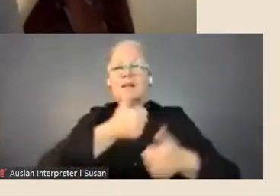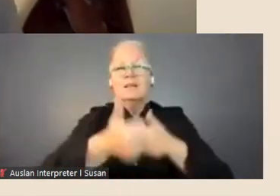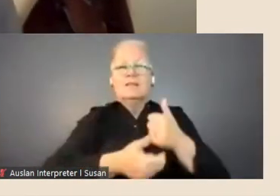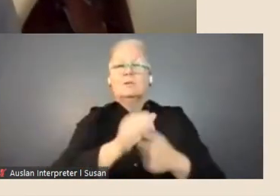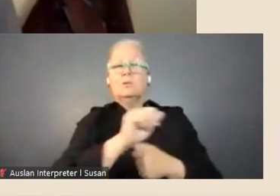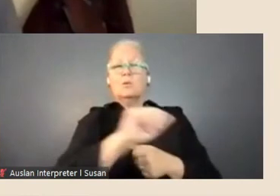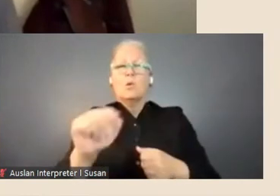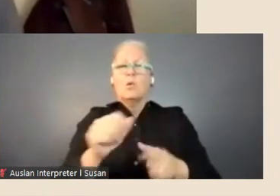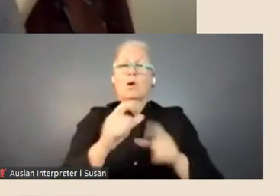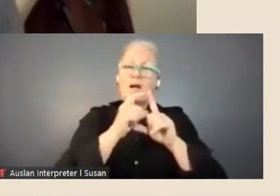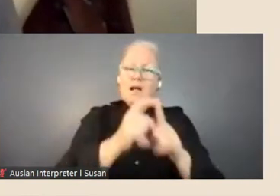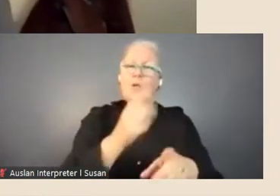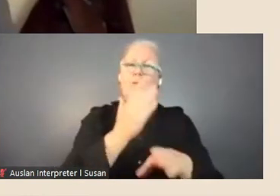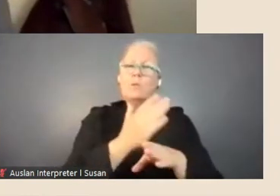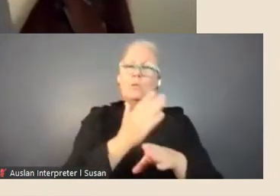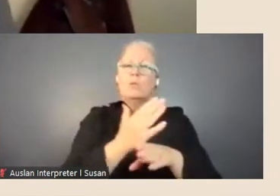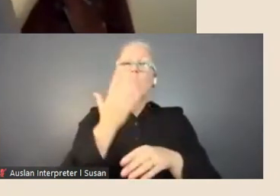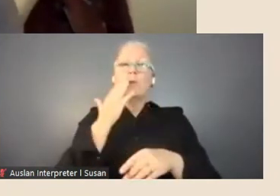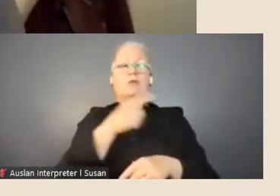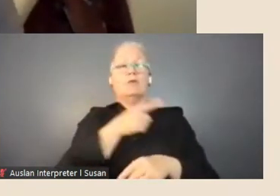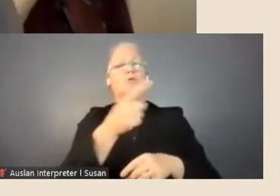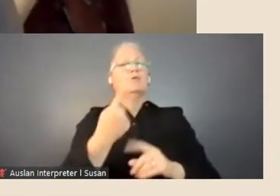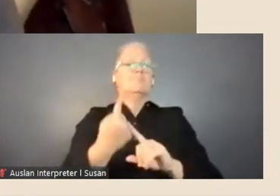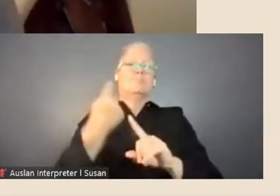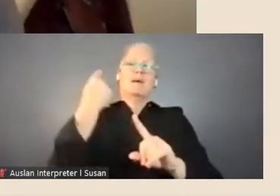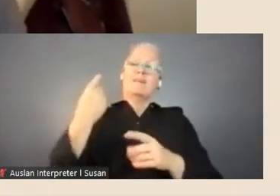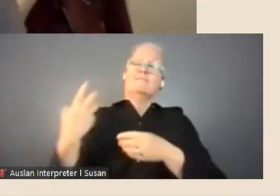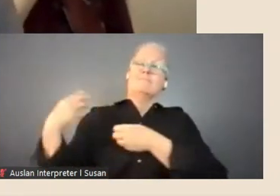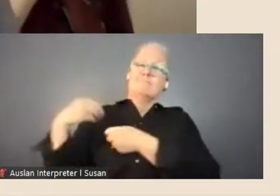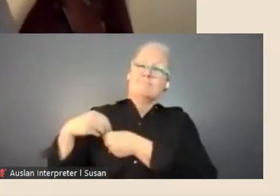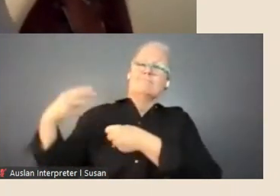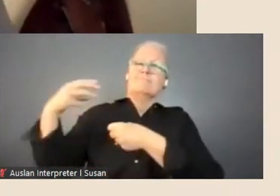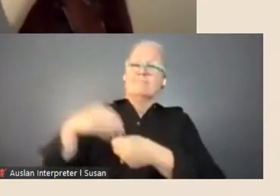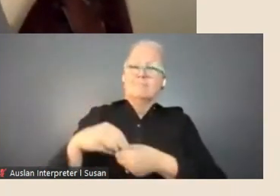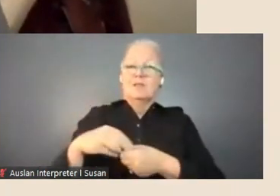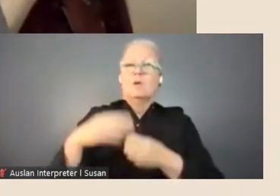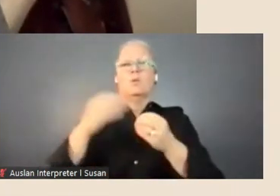while they were with us, and the continuation of their practice now and into the future.